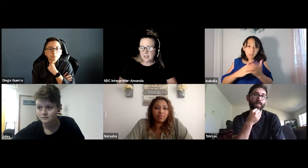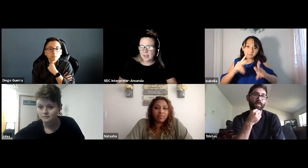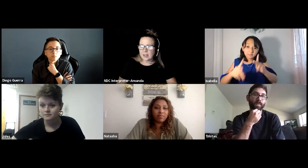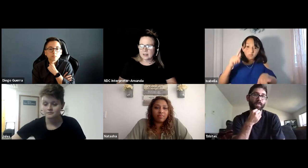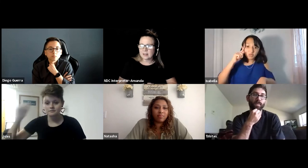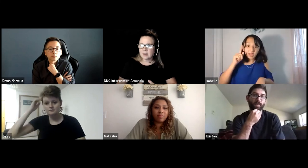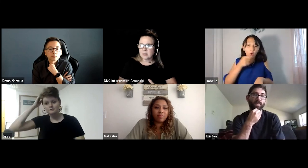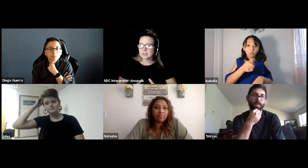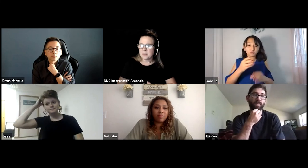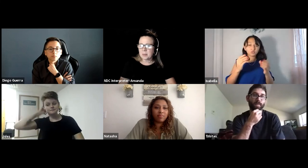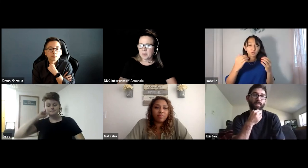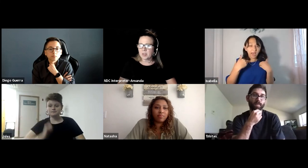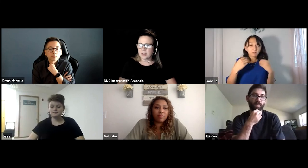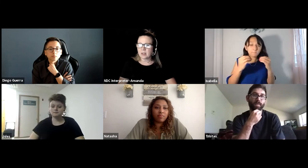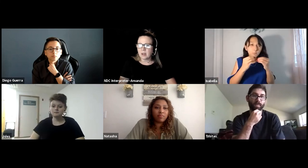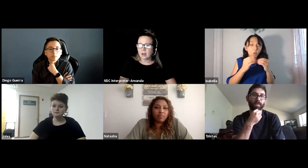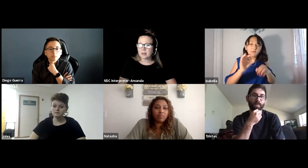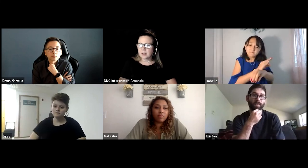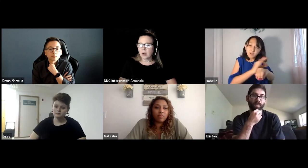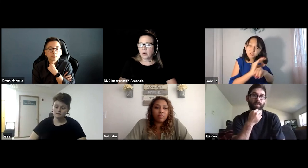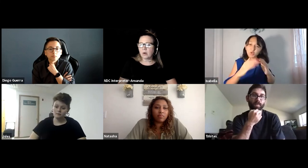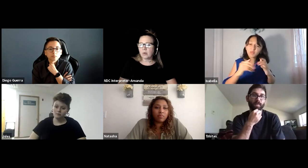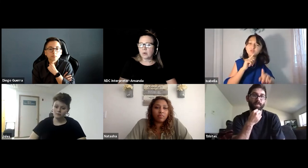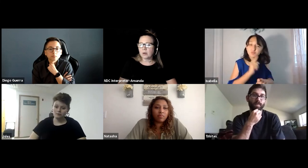And some people think like oh,